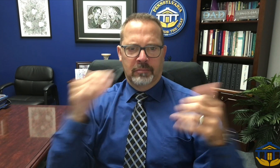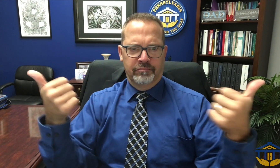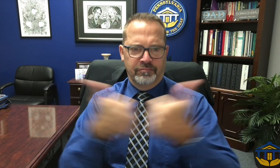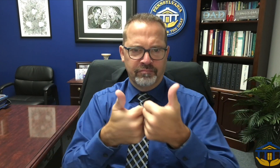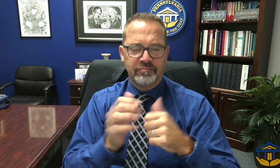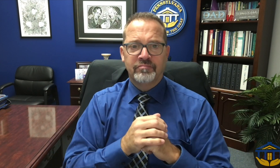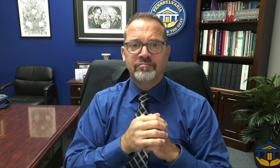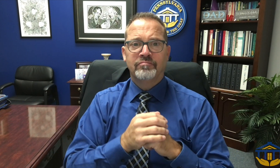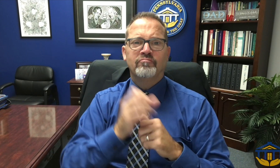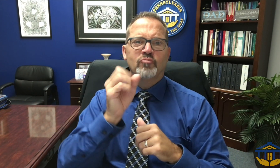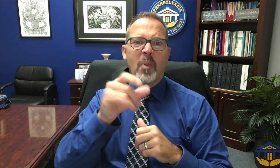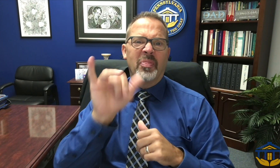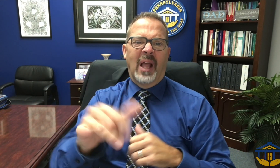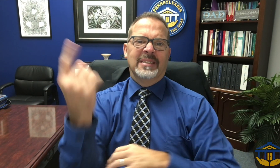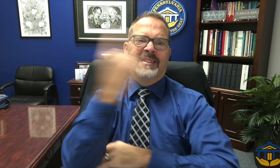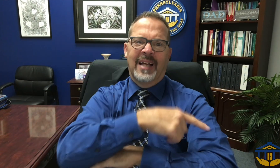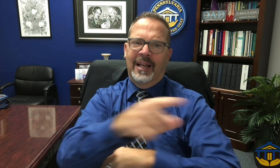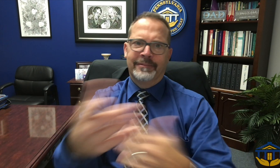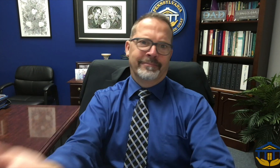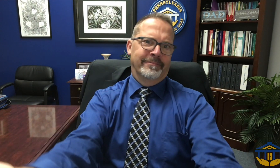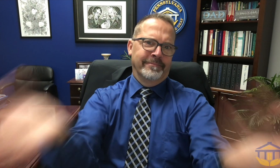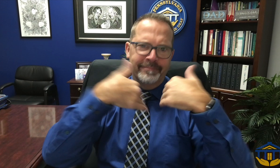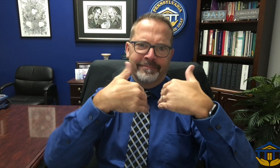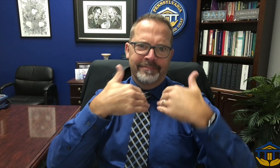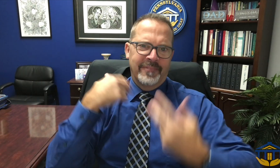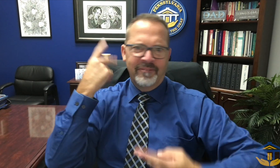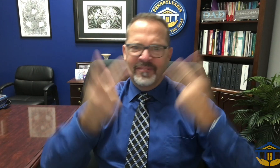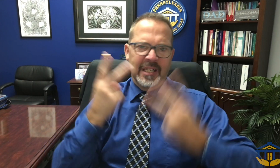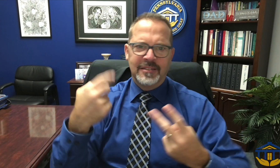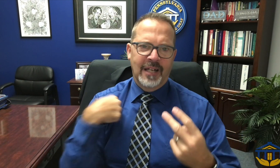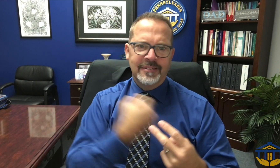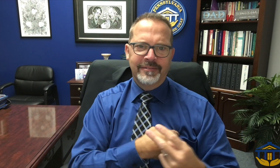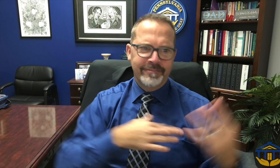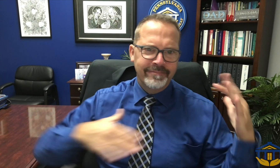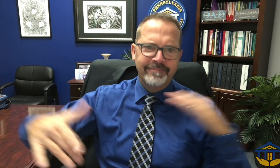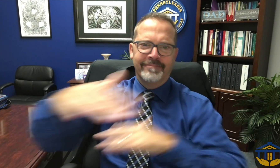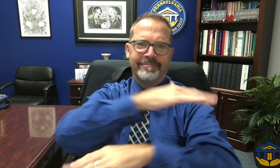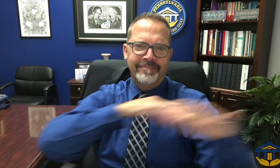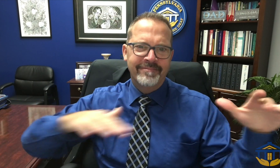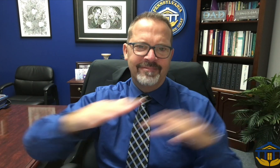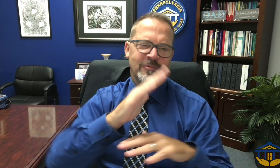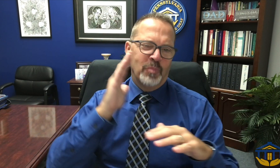soccer. On that day everyone and anyone is welcome to come to campus for an exciting